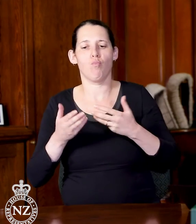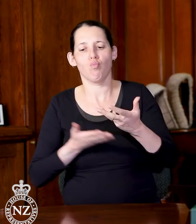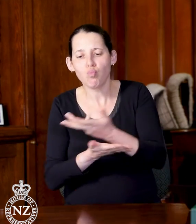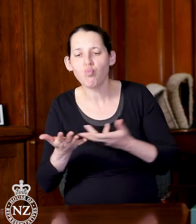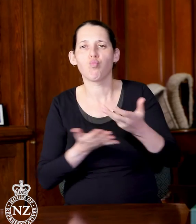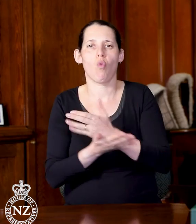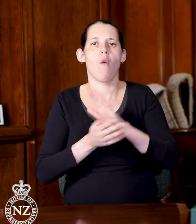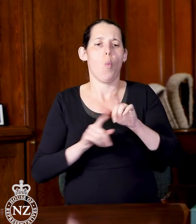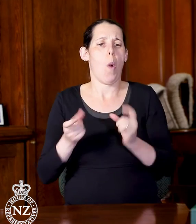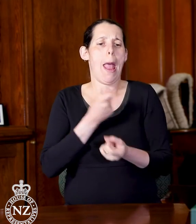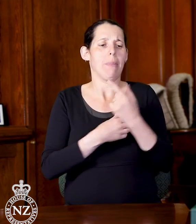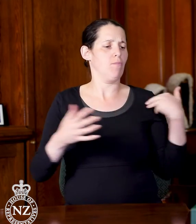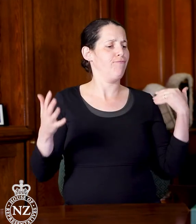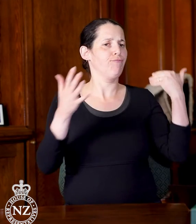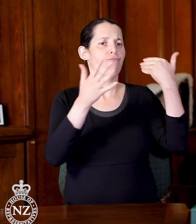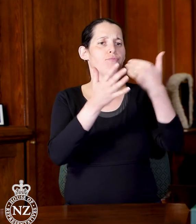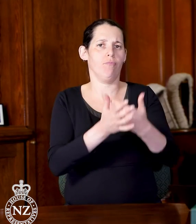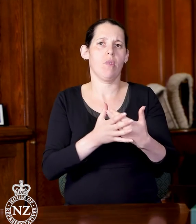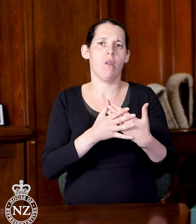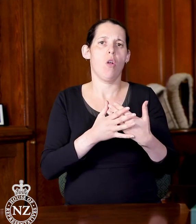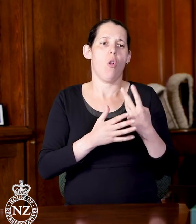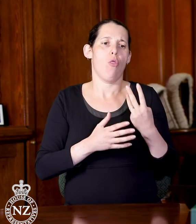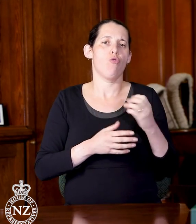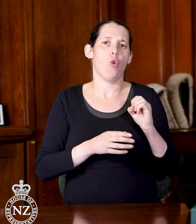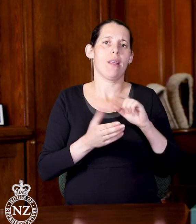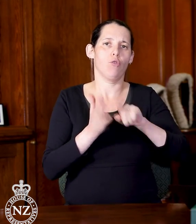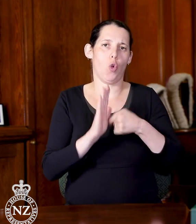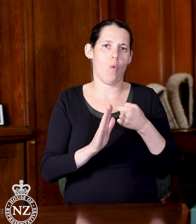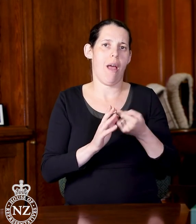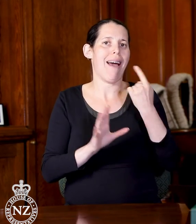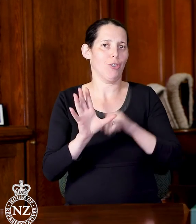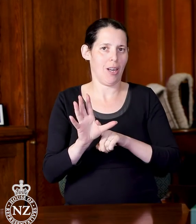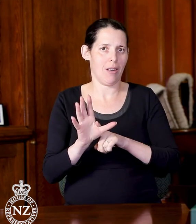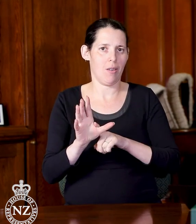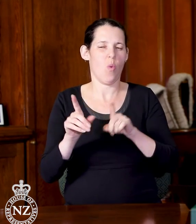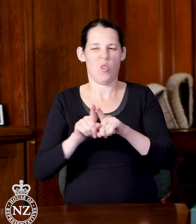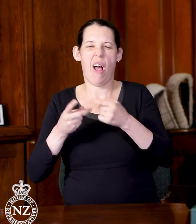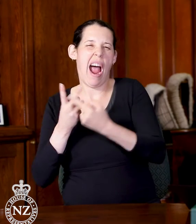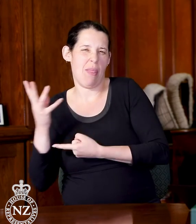and a little bit about ongoing matters as well. When that's completed, probably around 9:00pm,